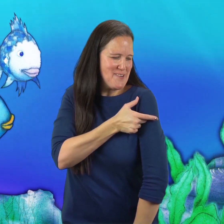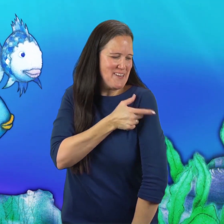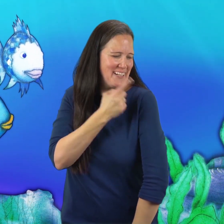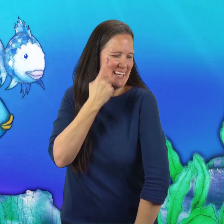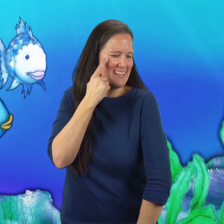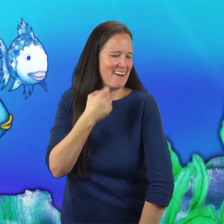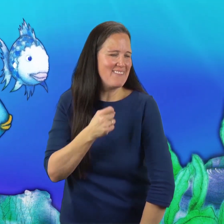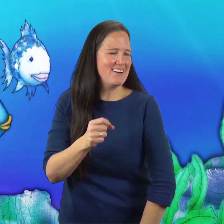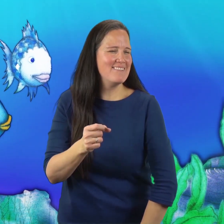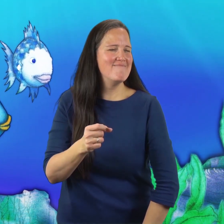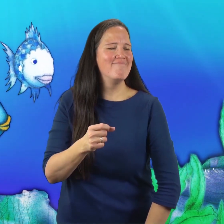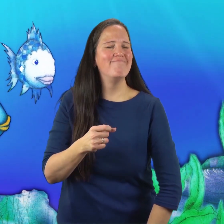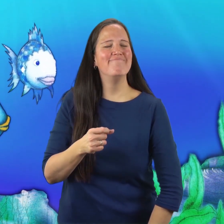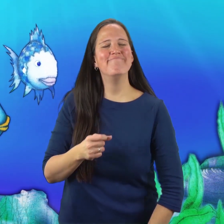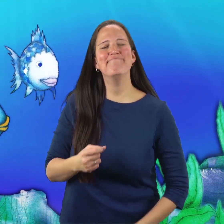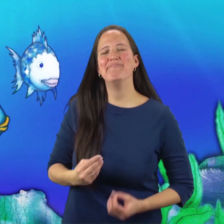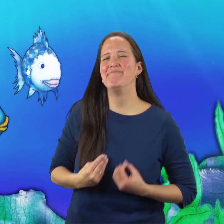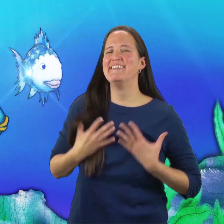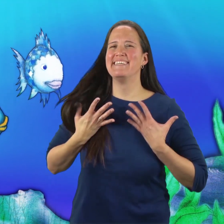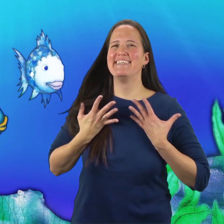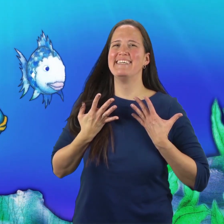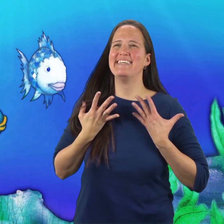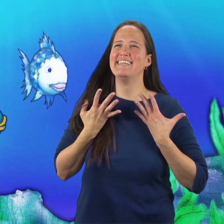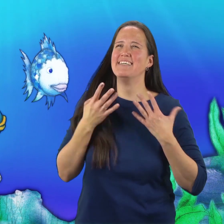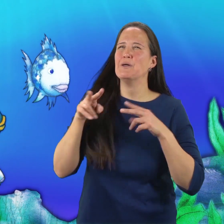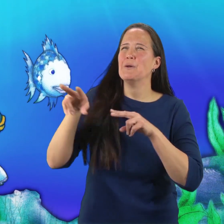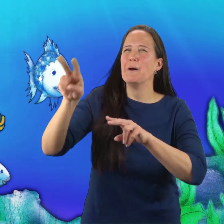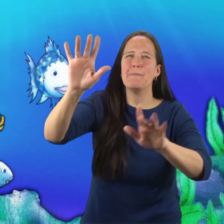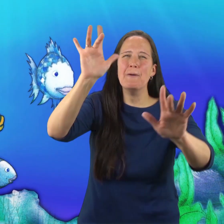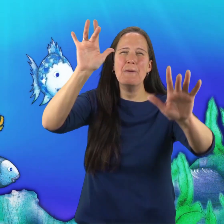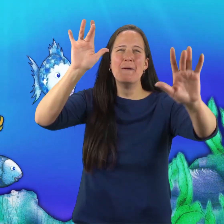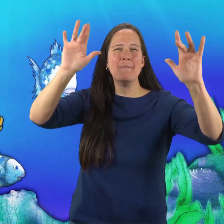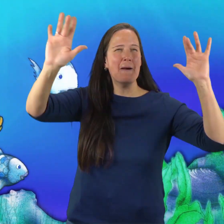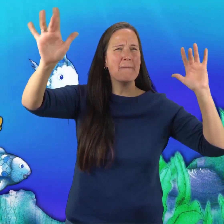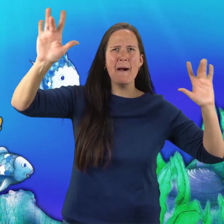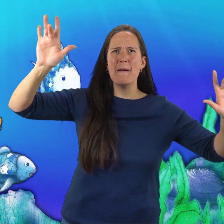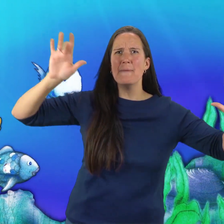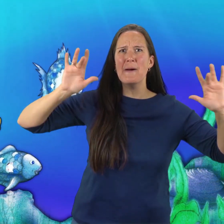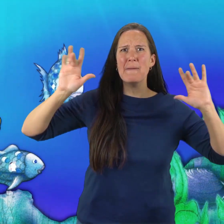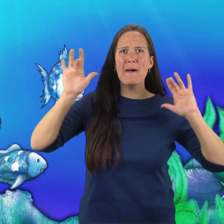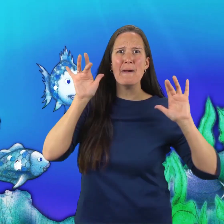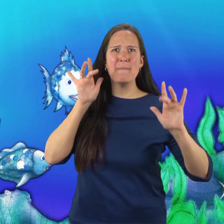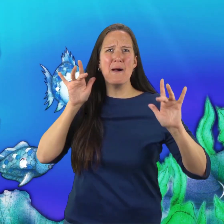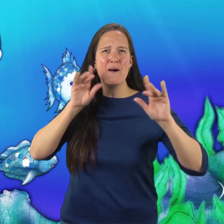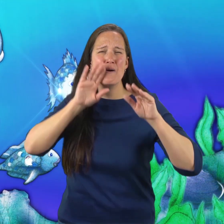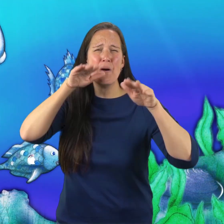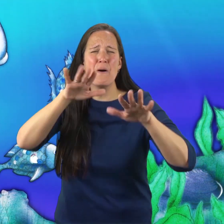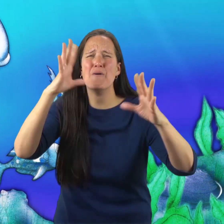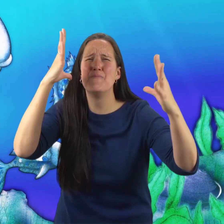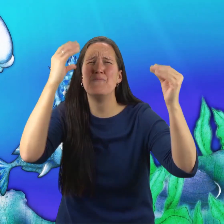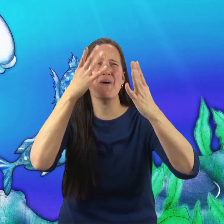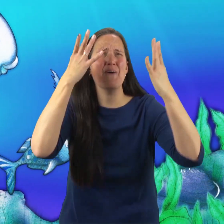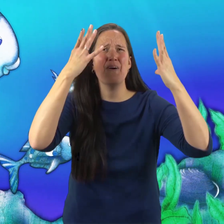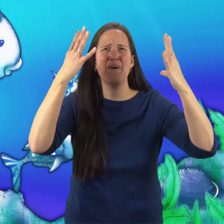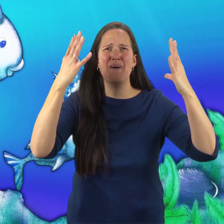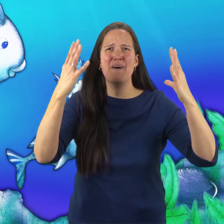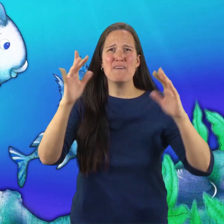His most prized posessions had been given away, yet he was very happy.